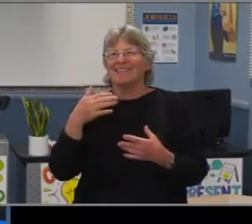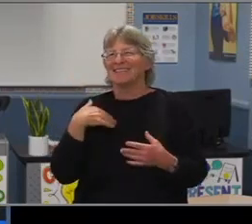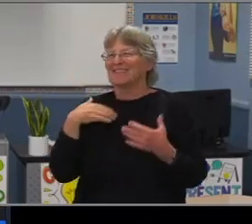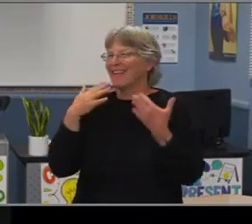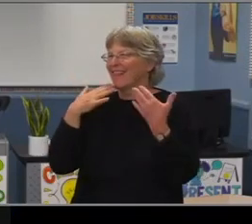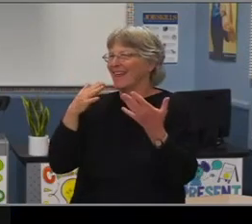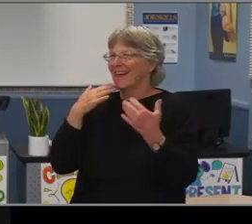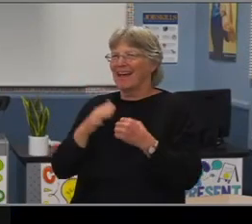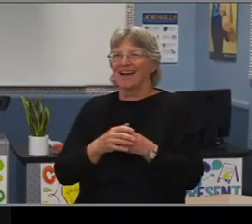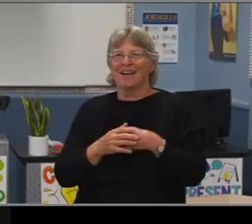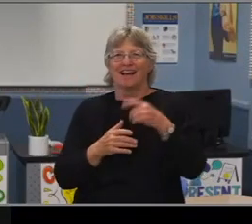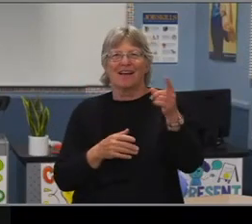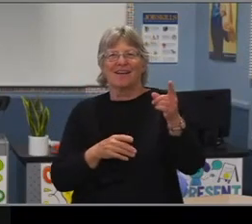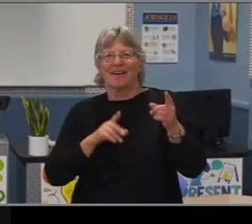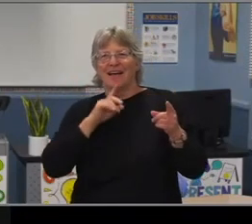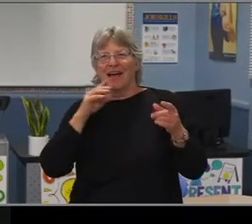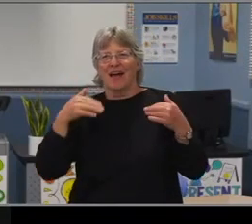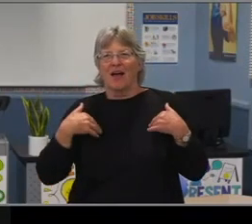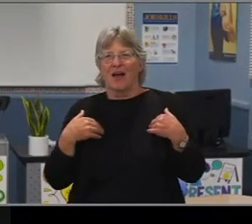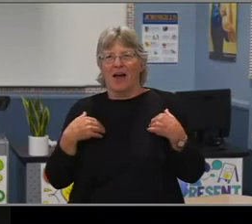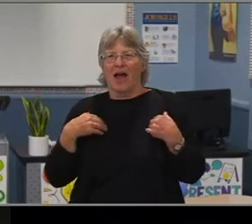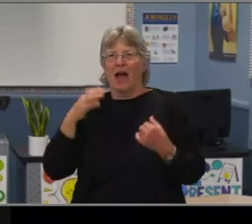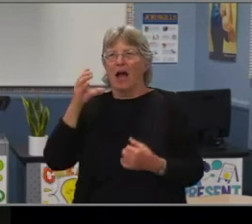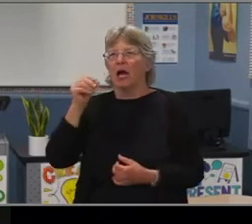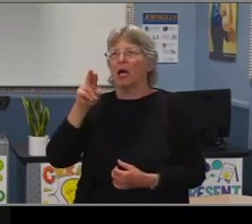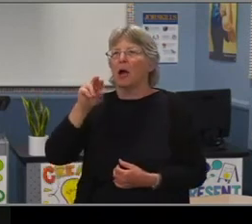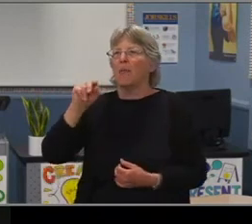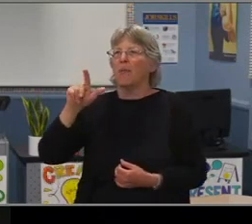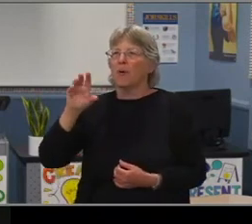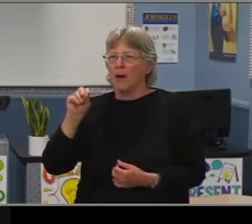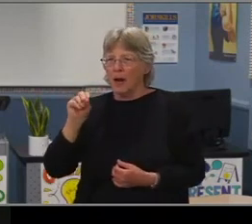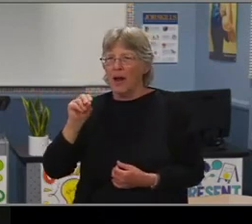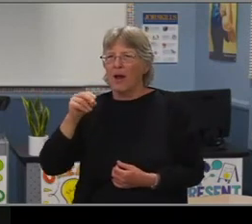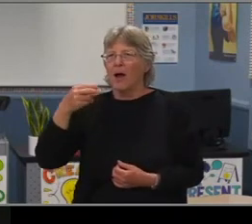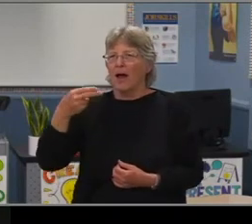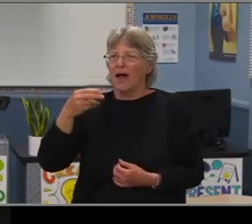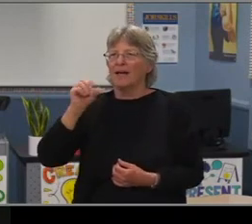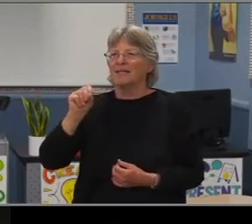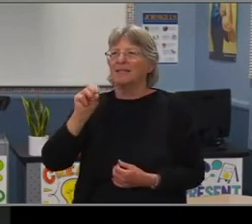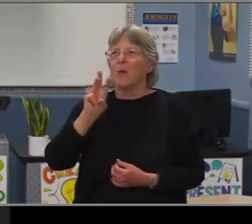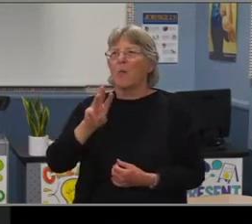So we actually have a Cabrillo High School on our Cabrillo High School website, there's a link